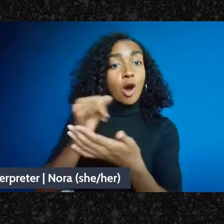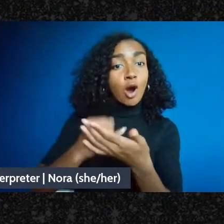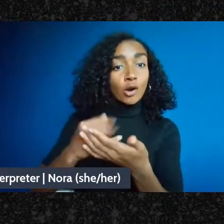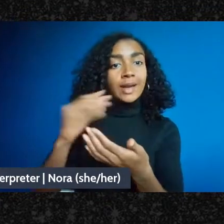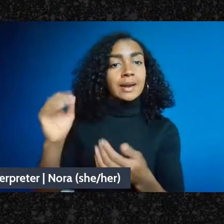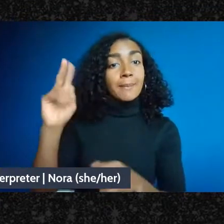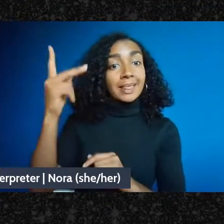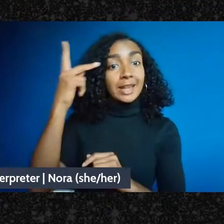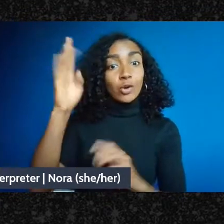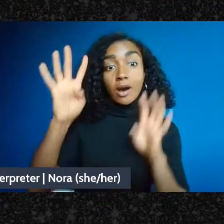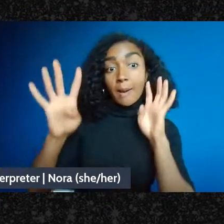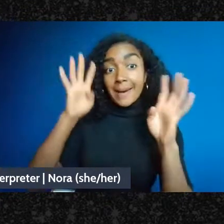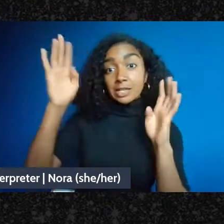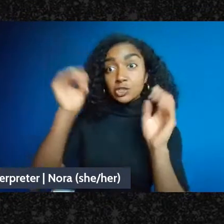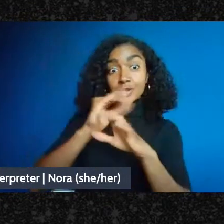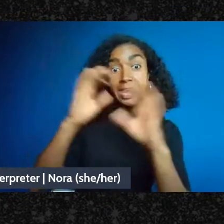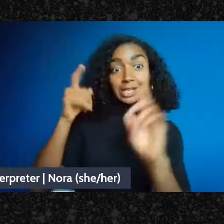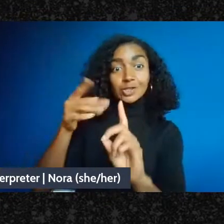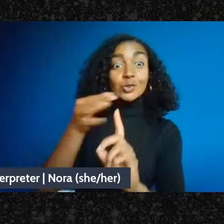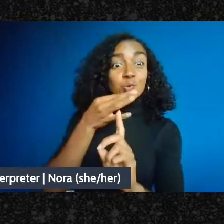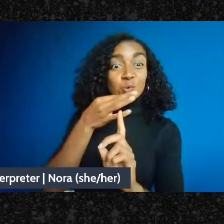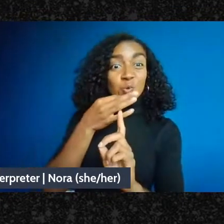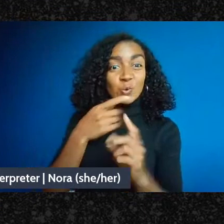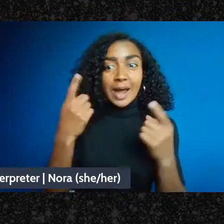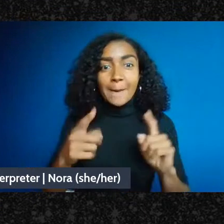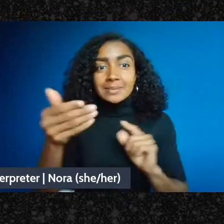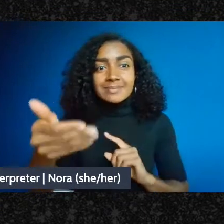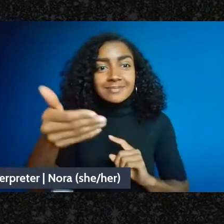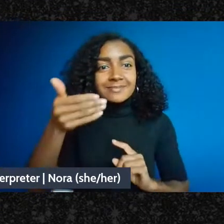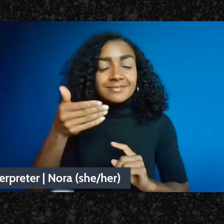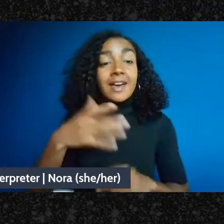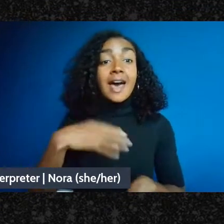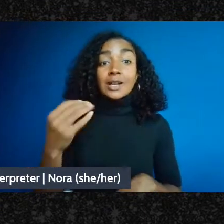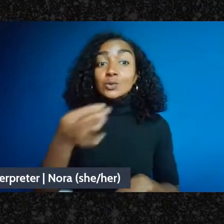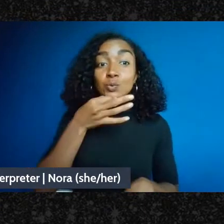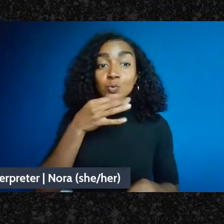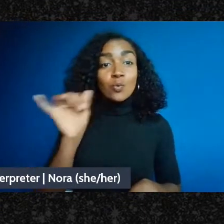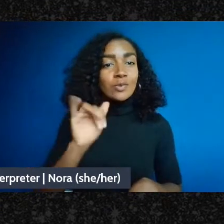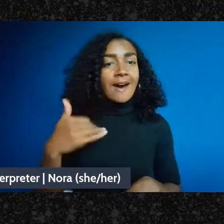and there's also soon to be an event marking the one-year anniversary of the publication